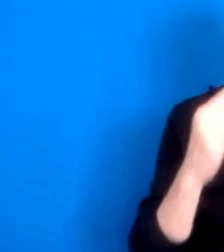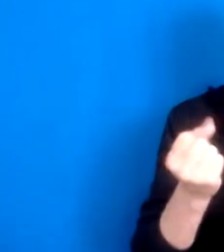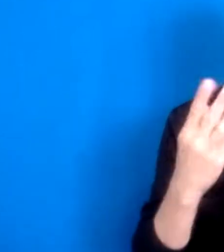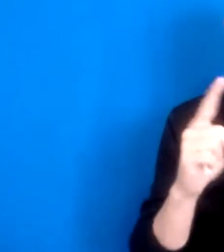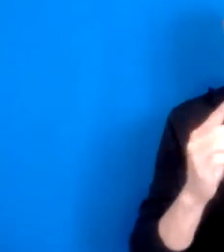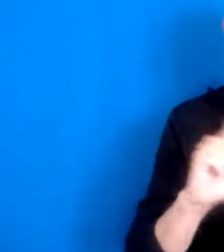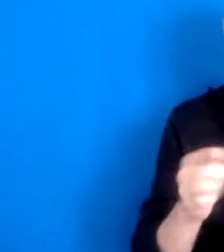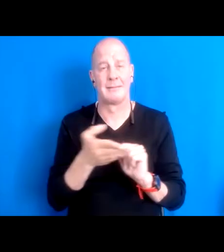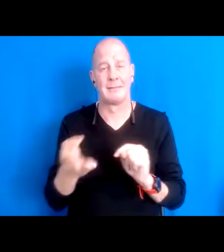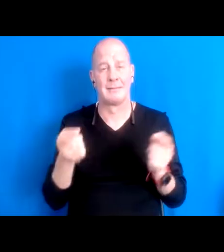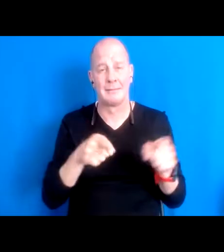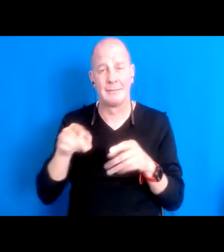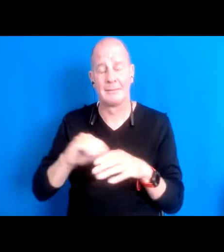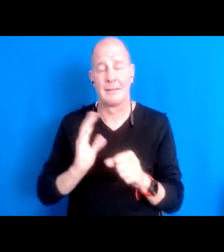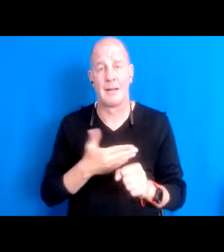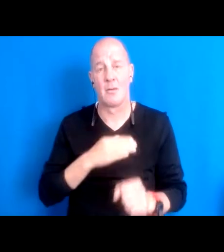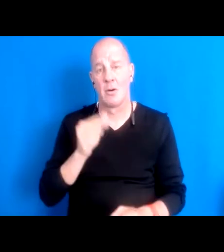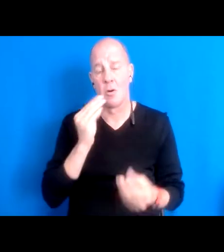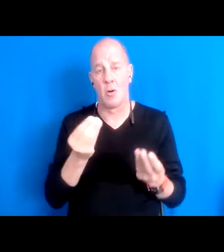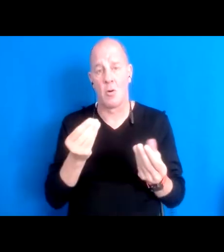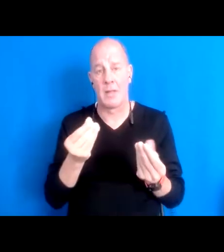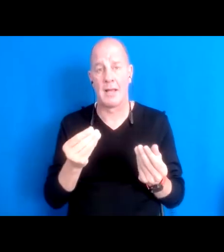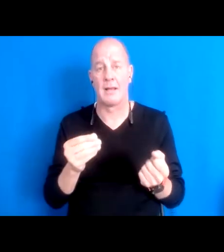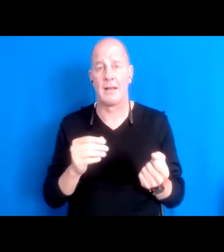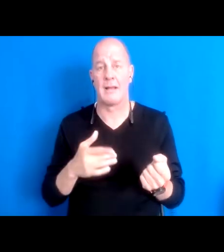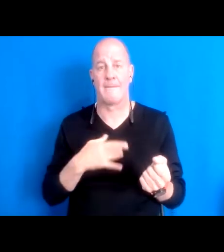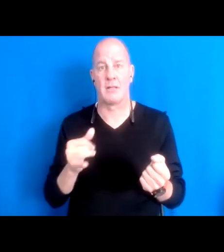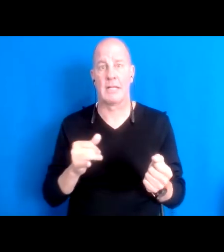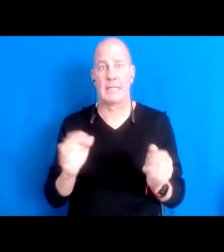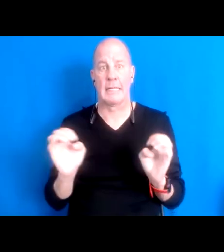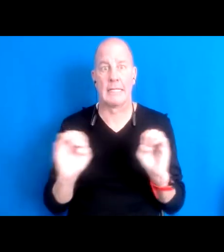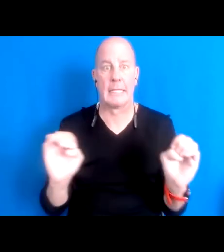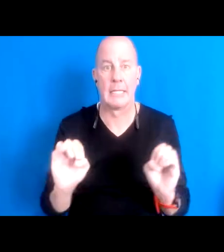15:47:33 A lot of things are built to be like an emergency type situations, even though